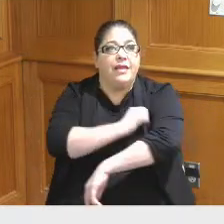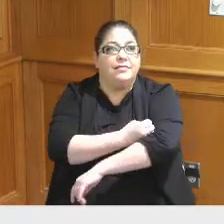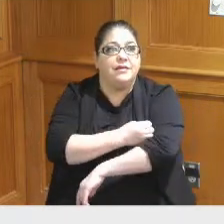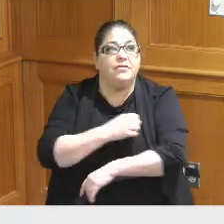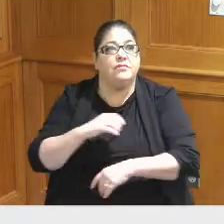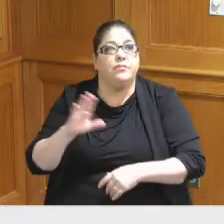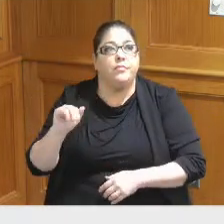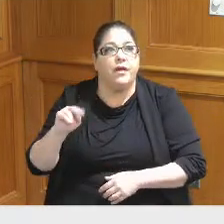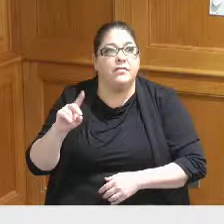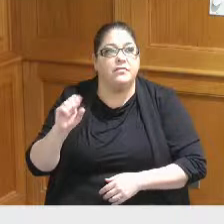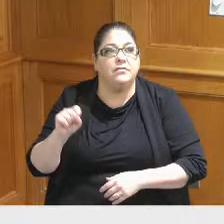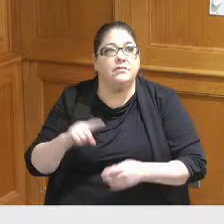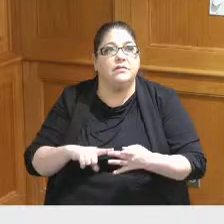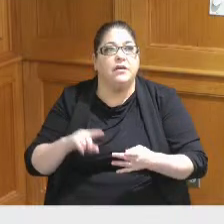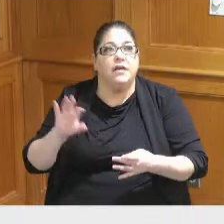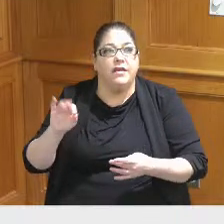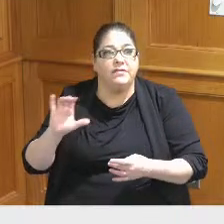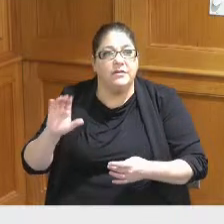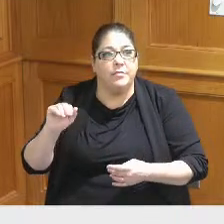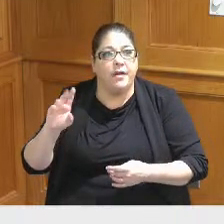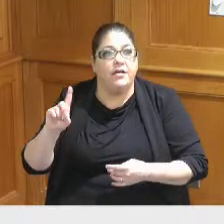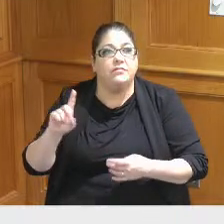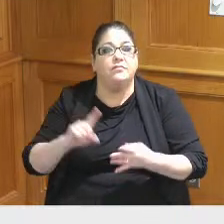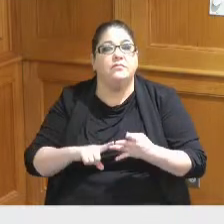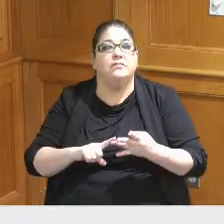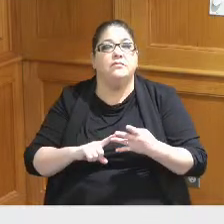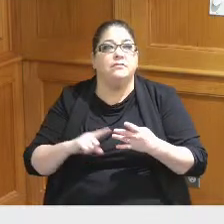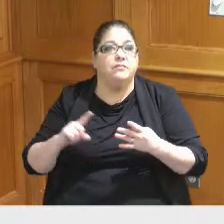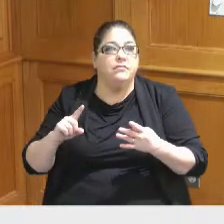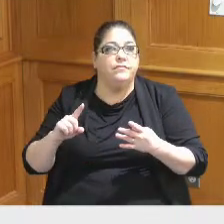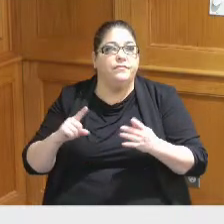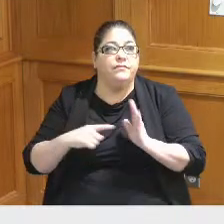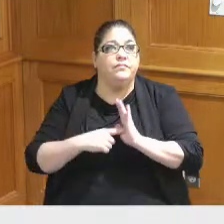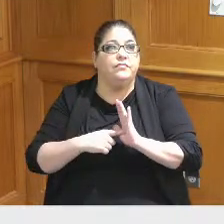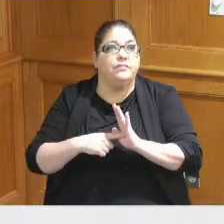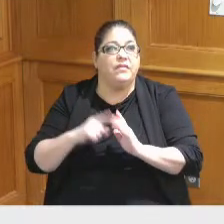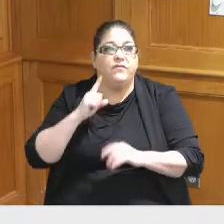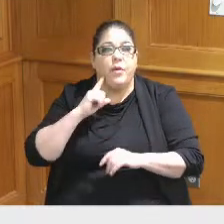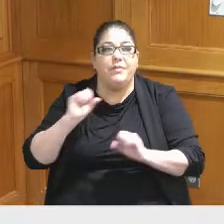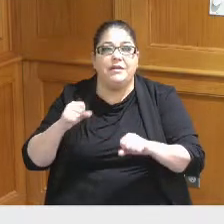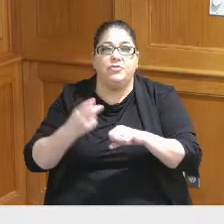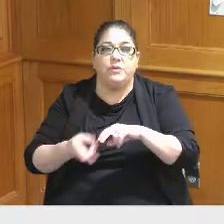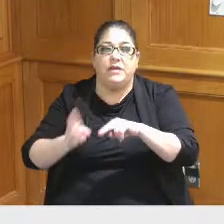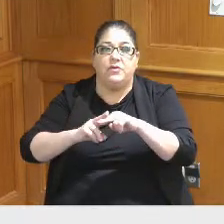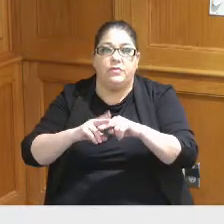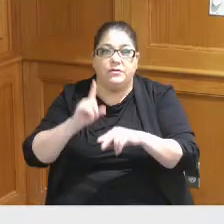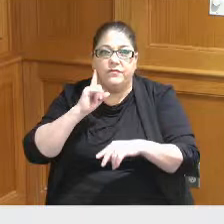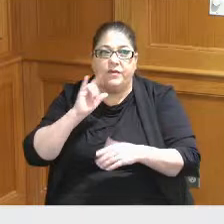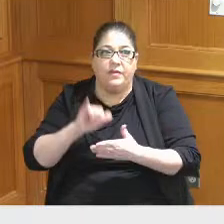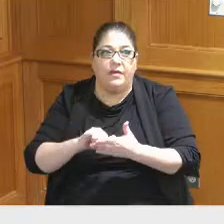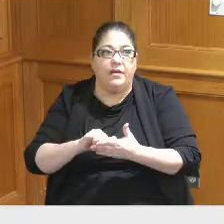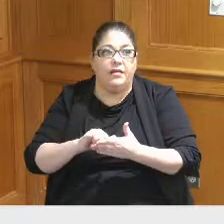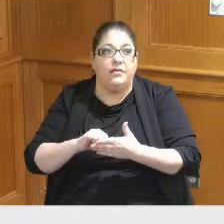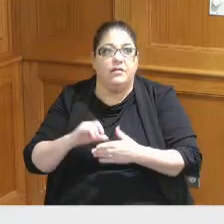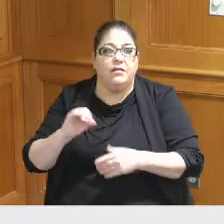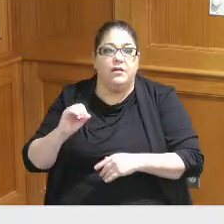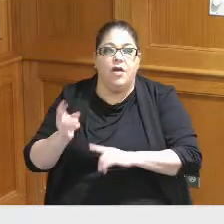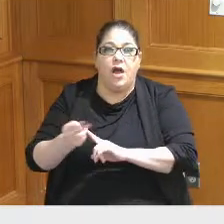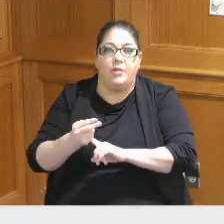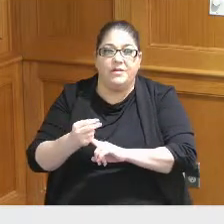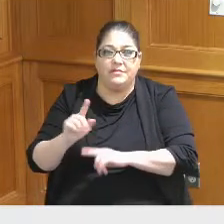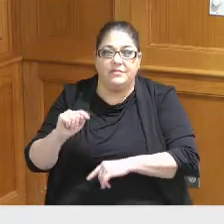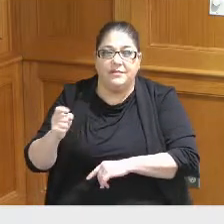the existing FC bonds indicates here the potential increase of the occupancy tax by by one percent